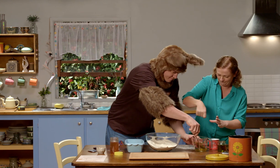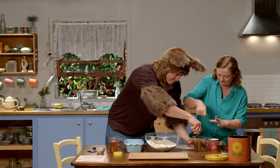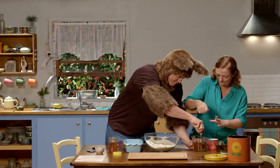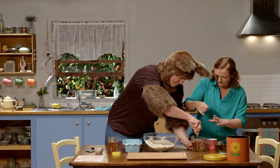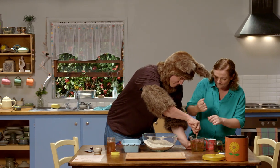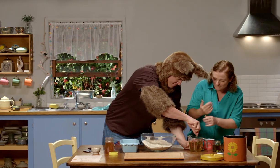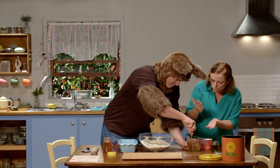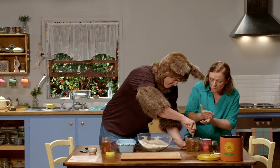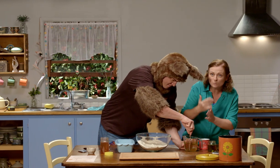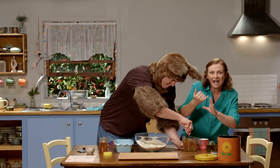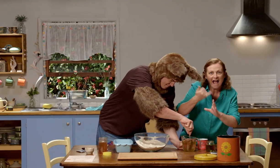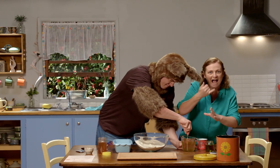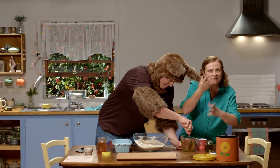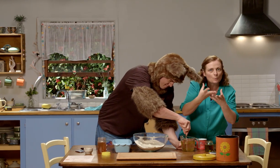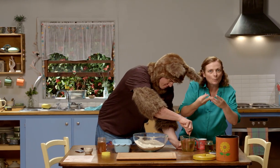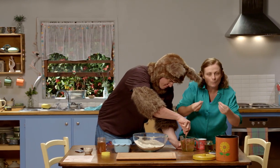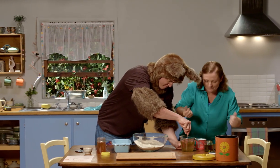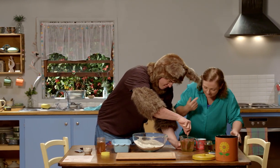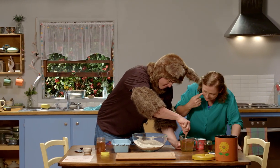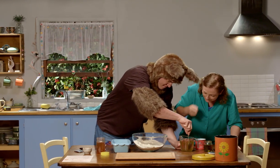And we mix it all together so that the honey dissolves.